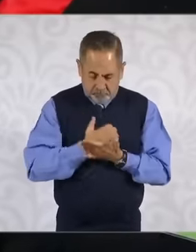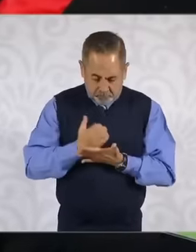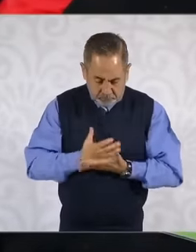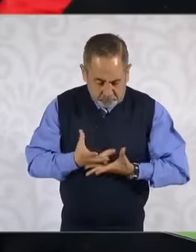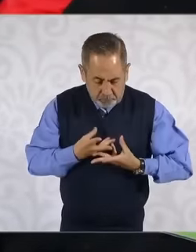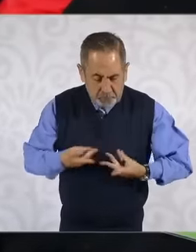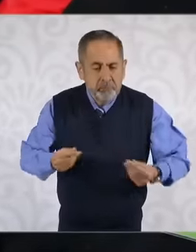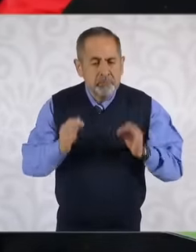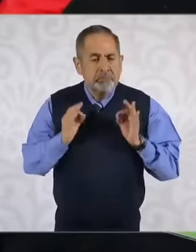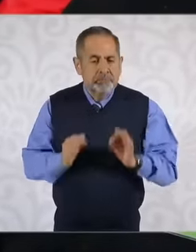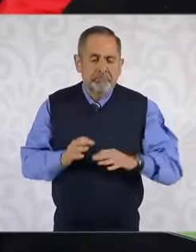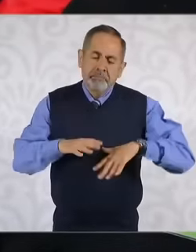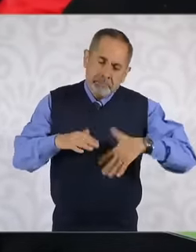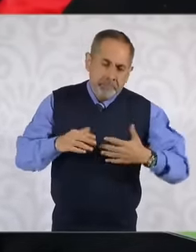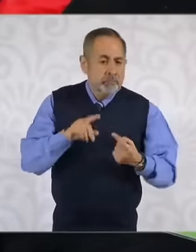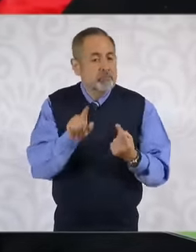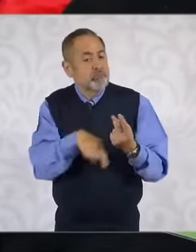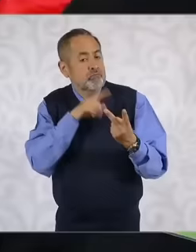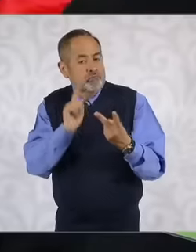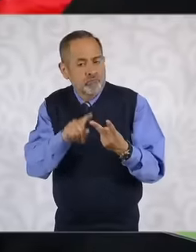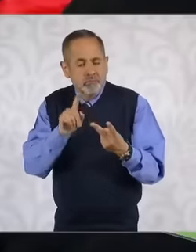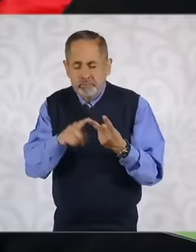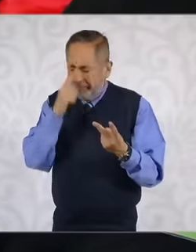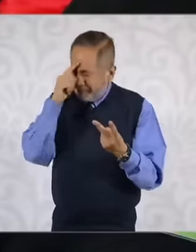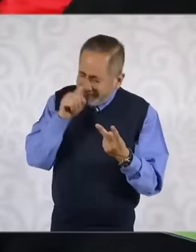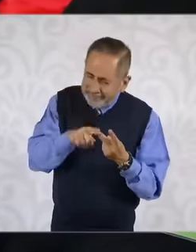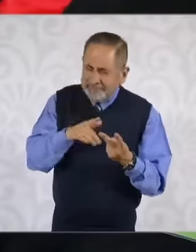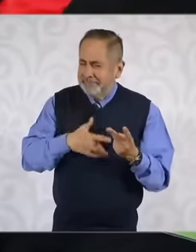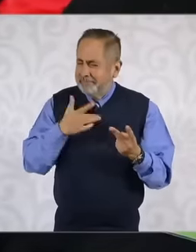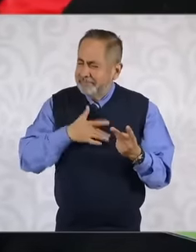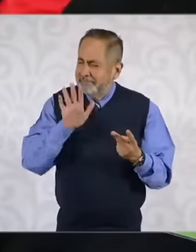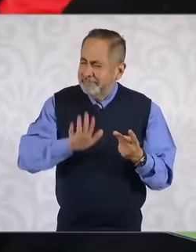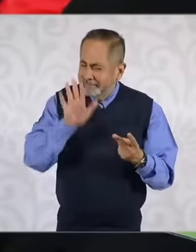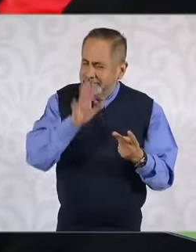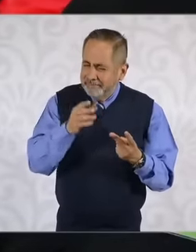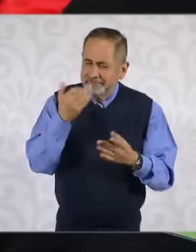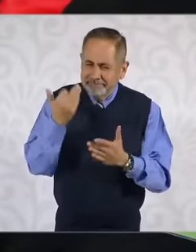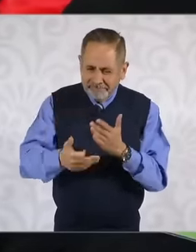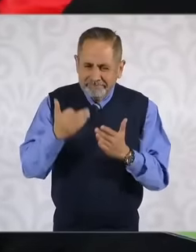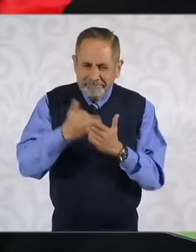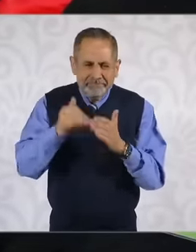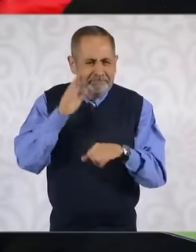another point that I think has been left aside a little or at least has not been addressed in a